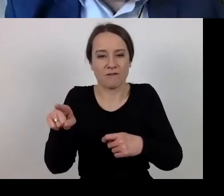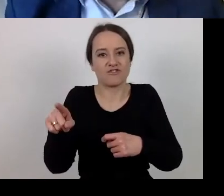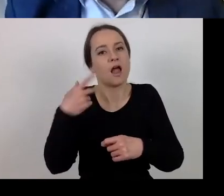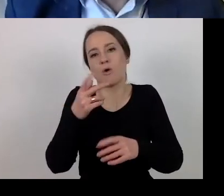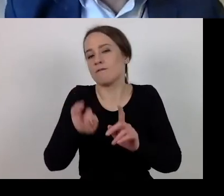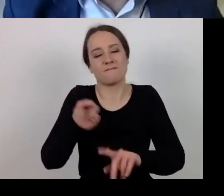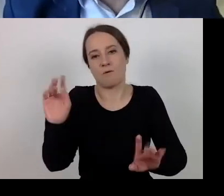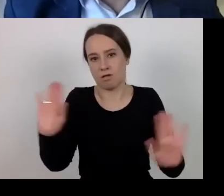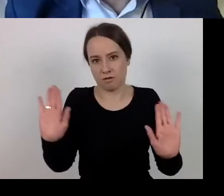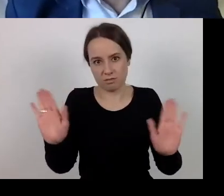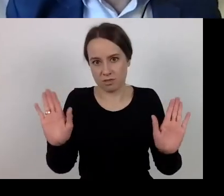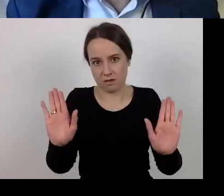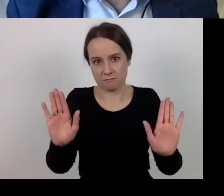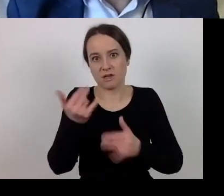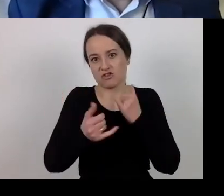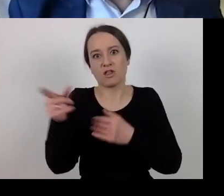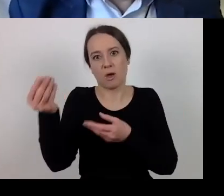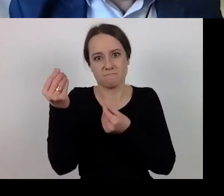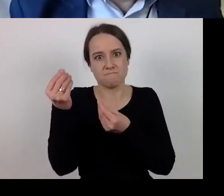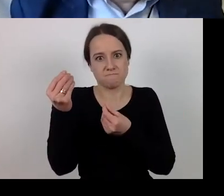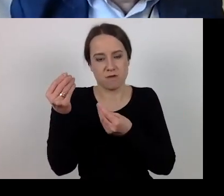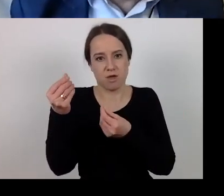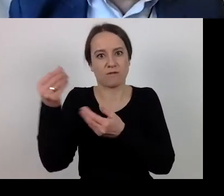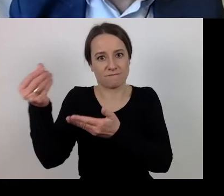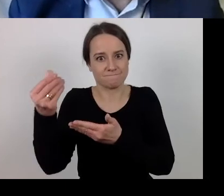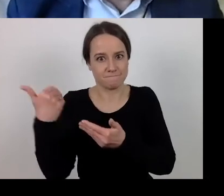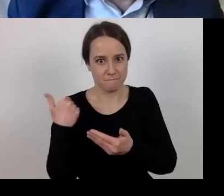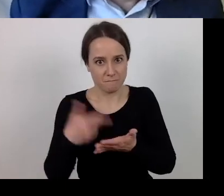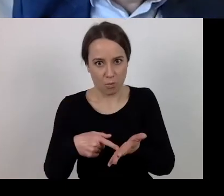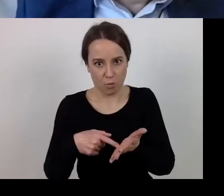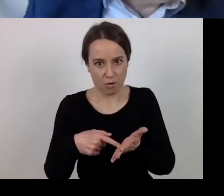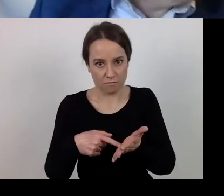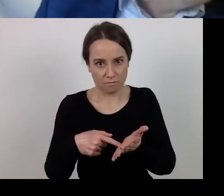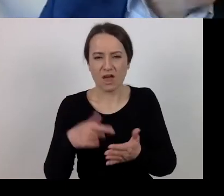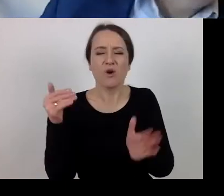Let me say once again what I mentioned at the beginning